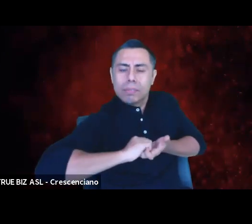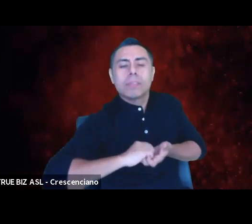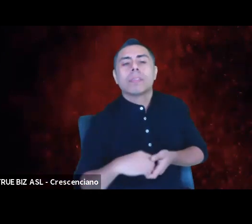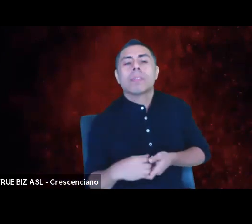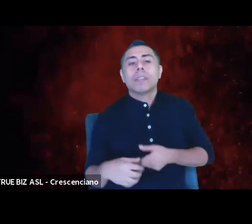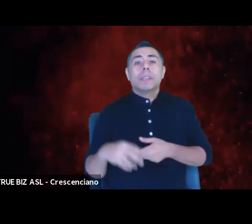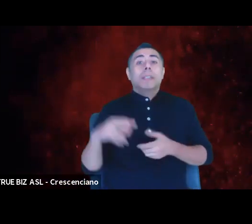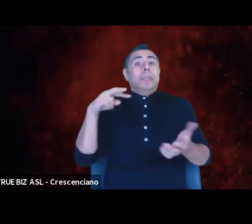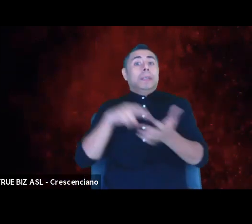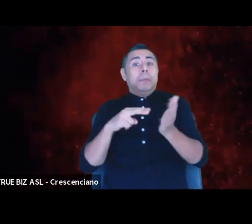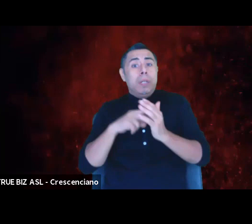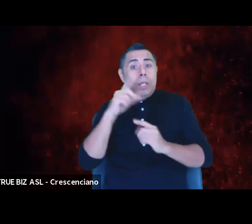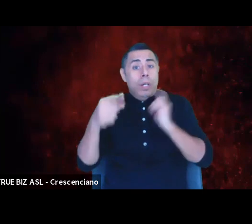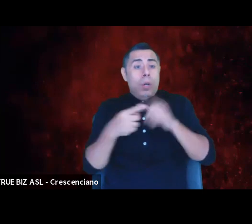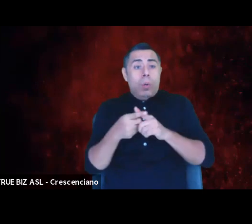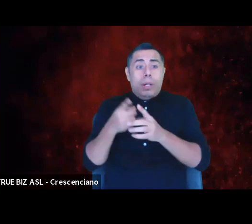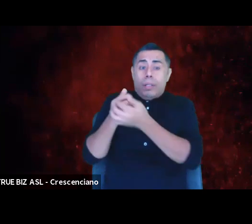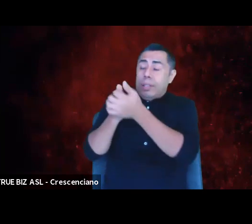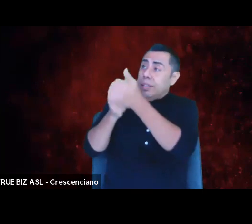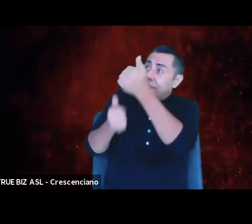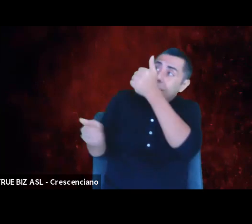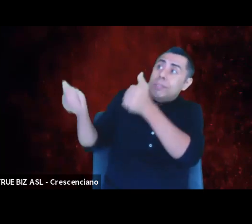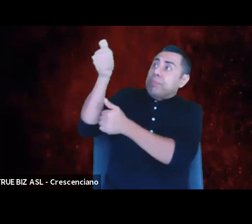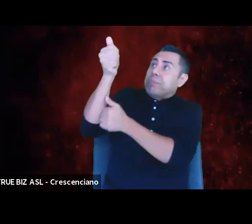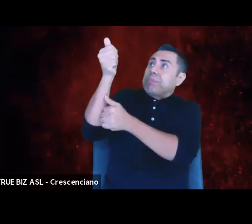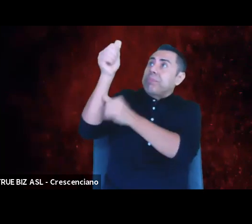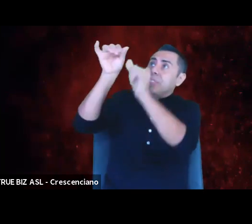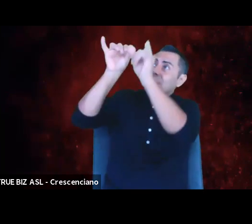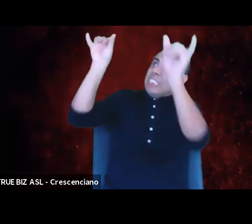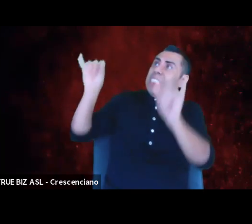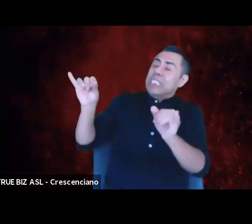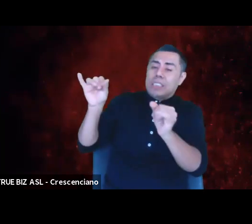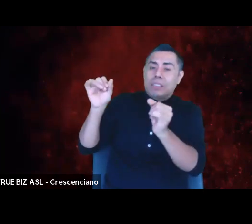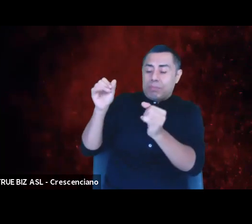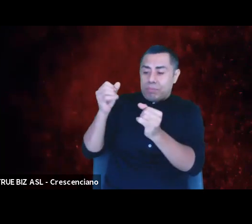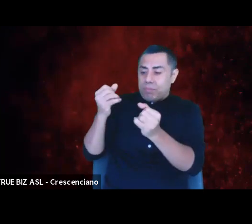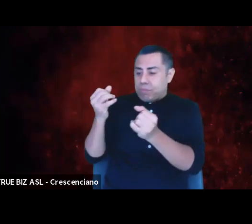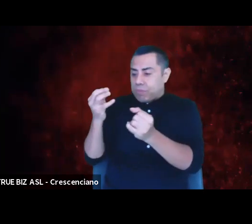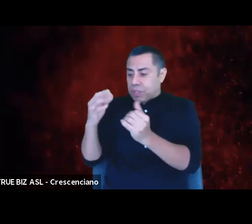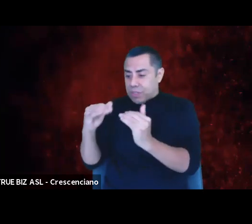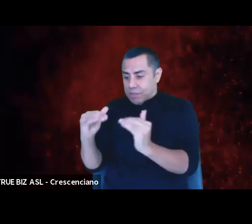of hierarchy and dominance are dismantling equity, I get some bricks and go rebuild it.